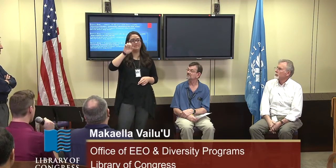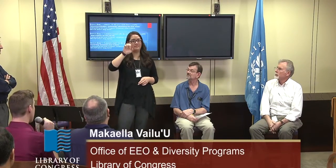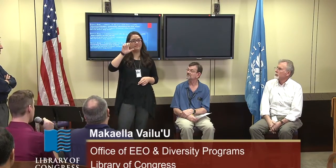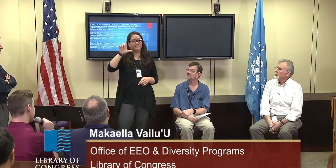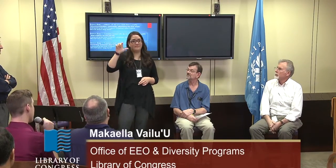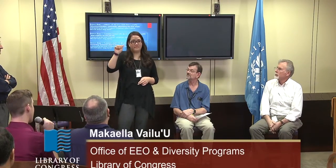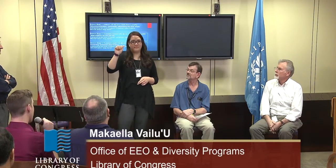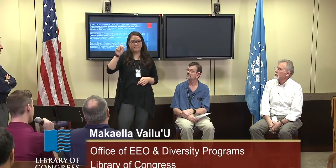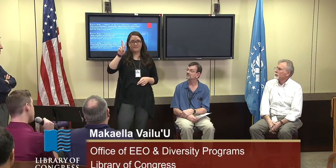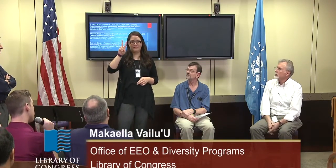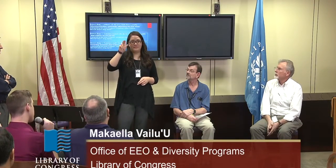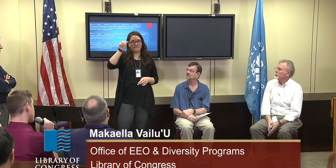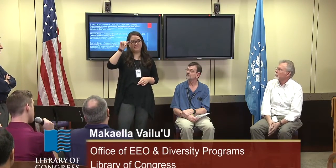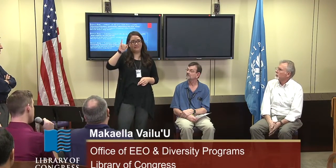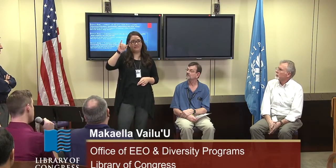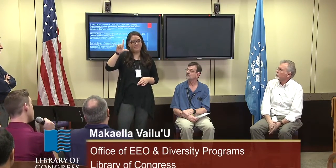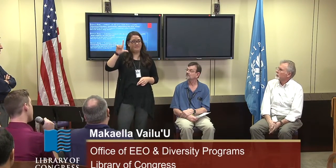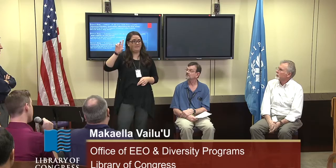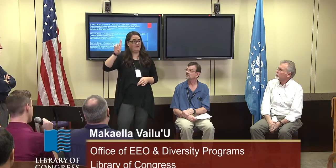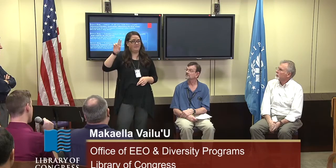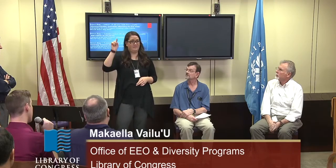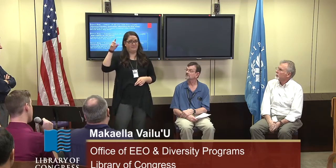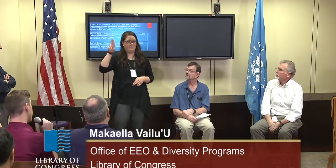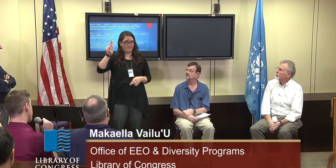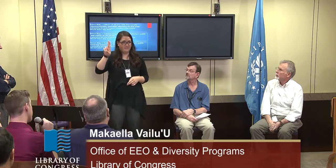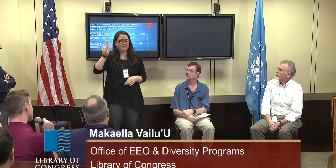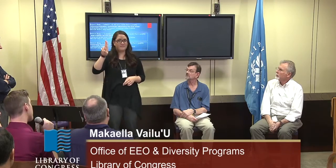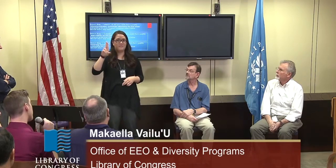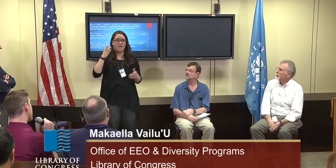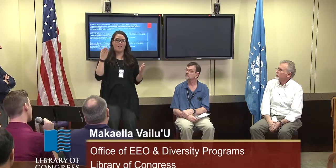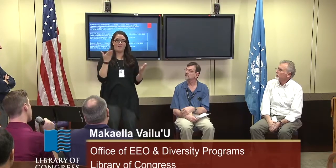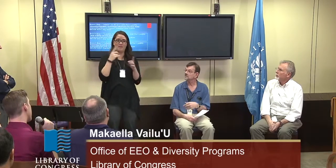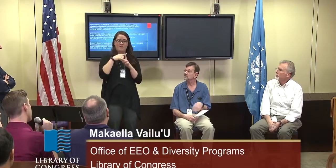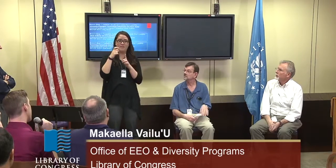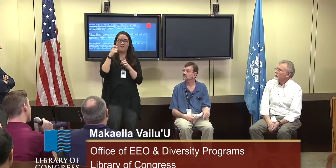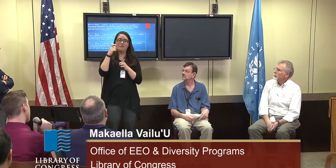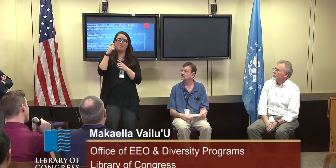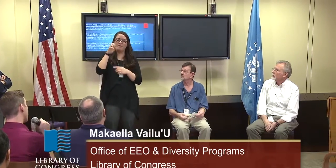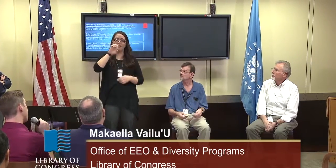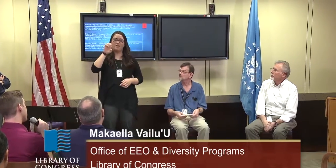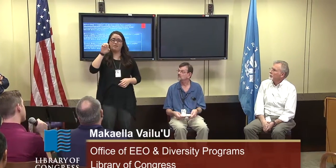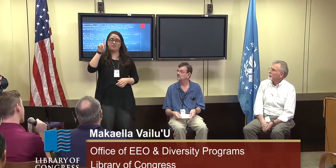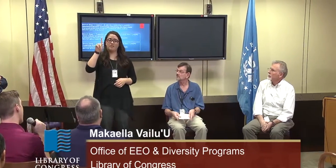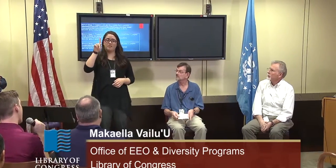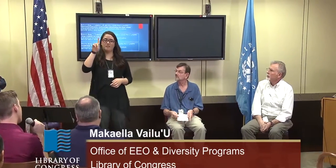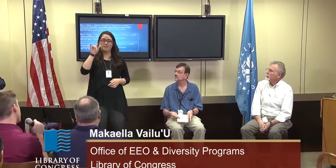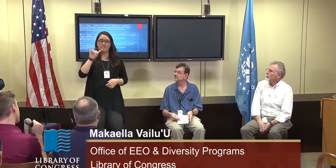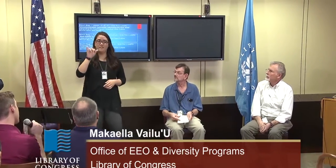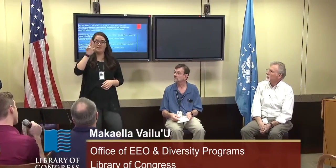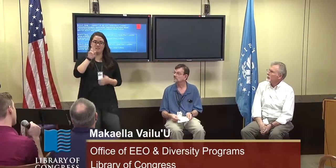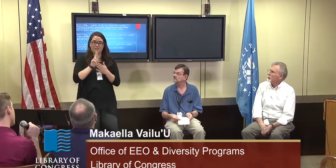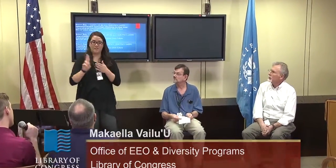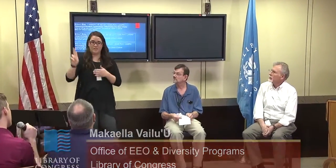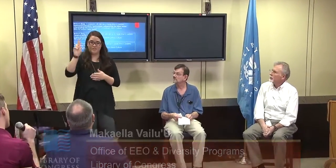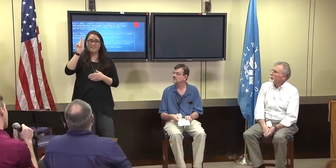My name is Mekaella Vailu'u and I am here